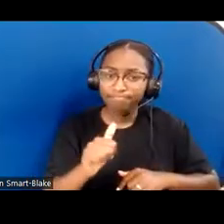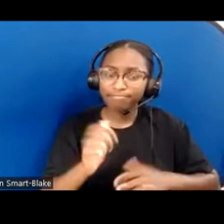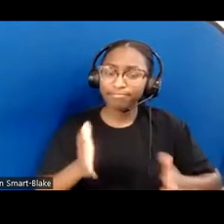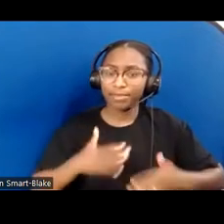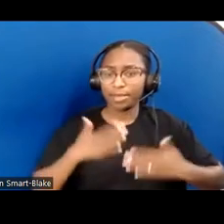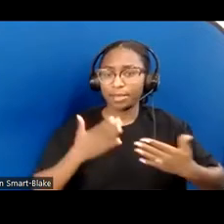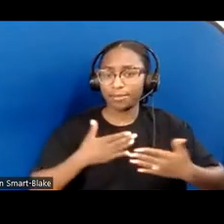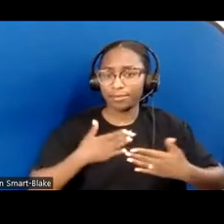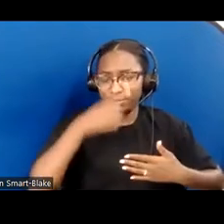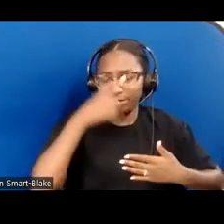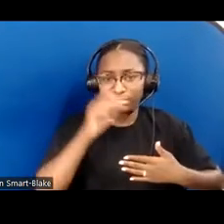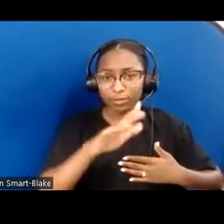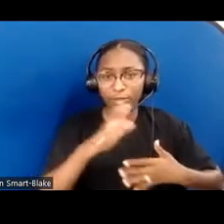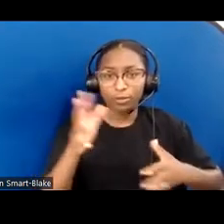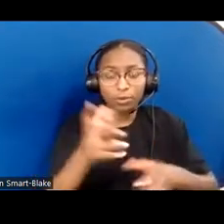[chat notification sound]